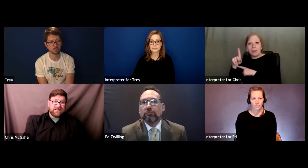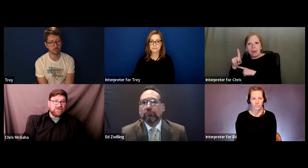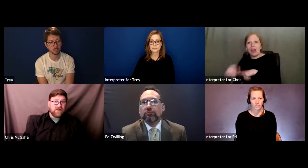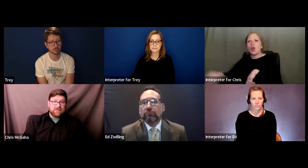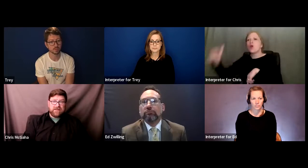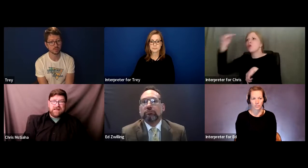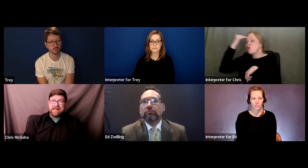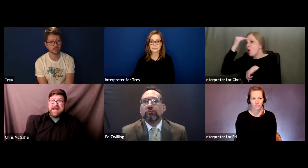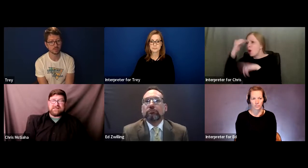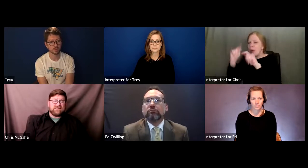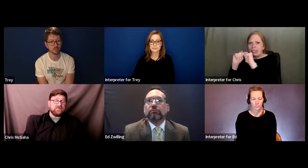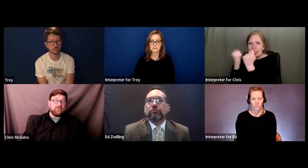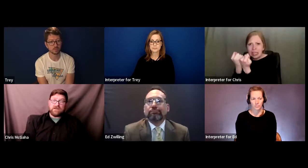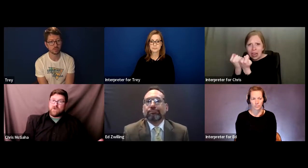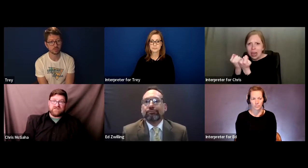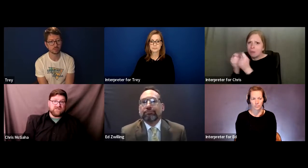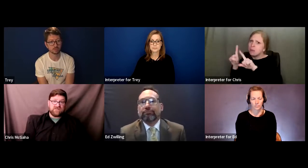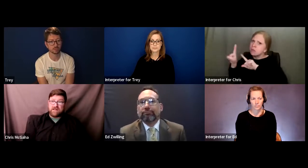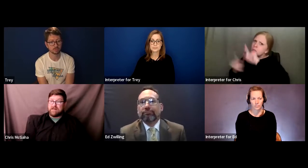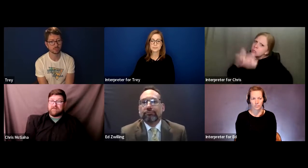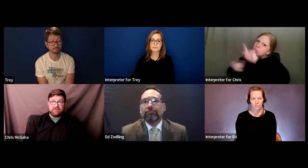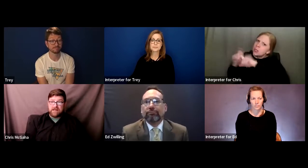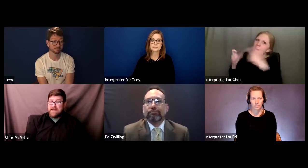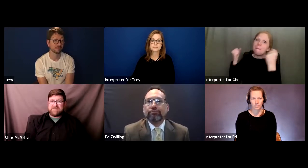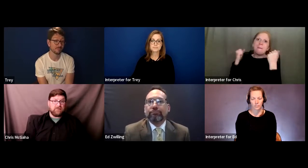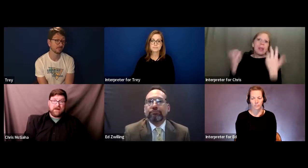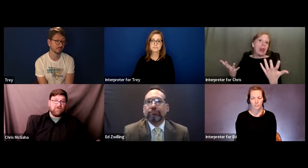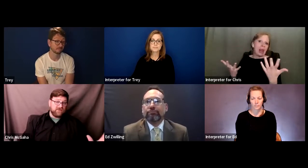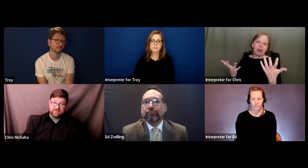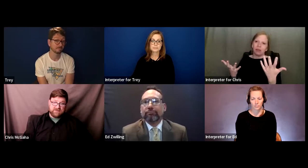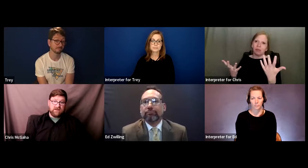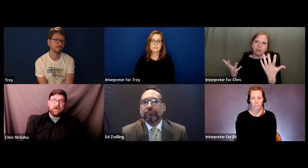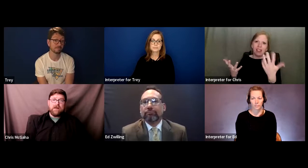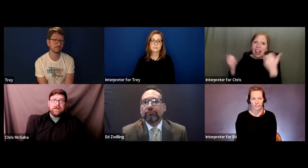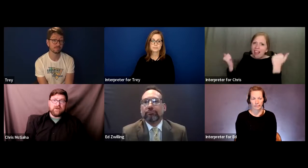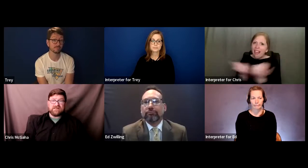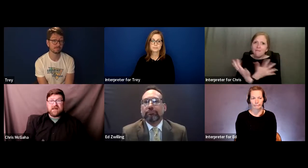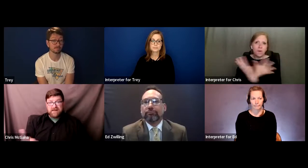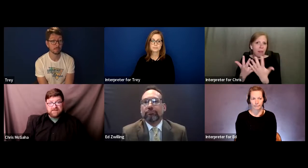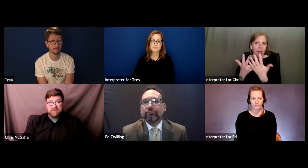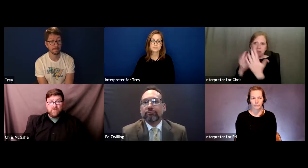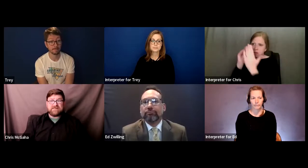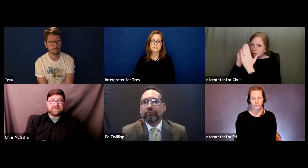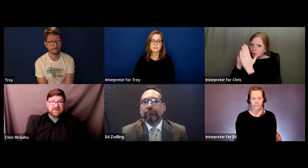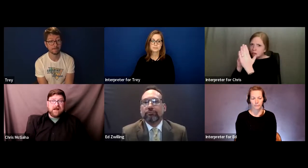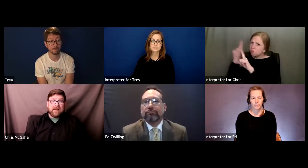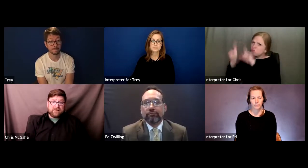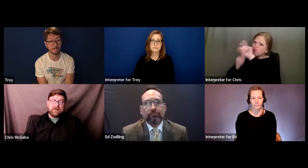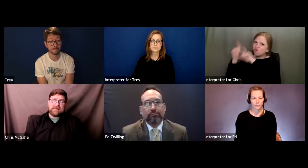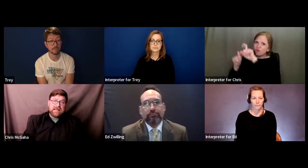in your IEP and ask as many questions as you can. Like ask about everything that's in there, because like Ed said, once it's signed, it